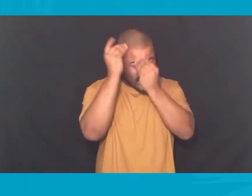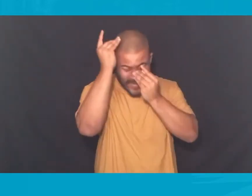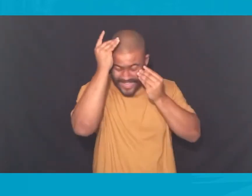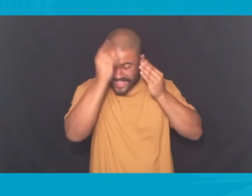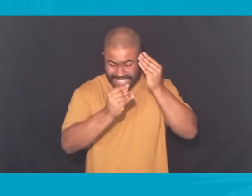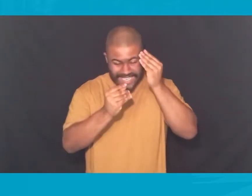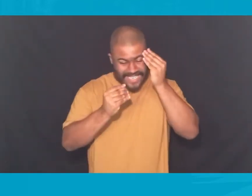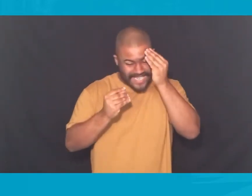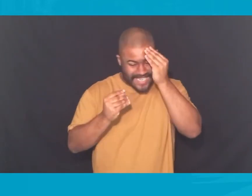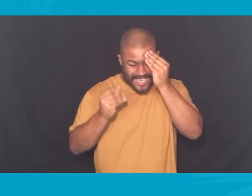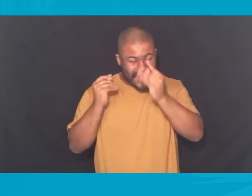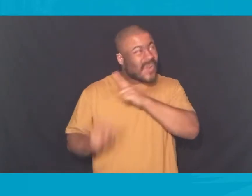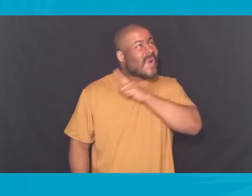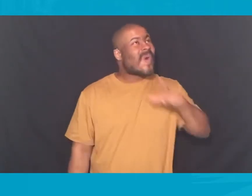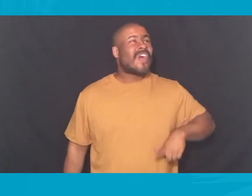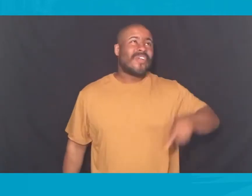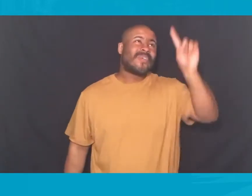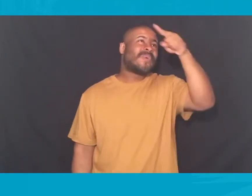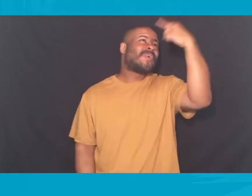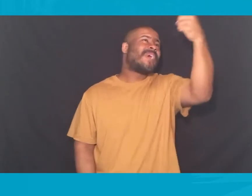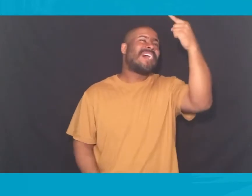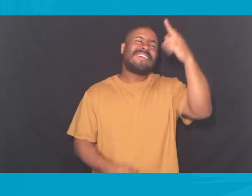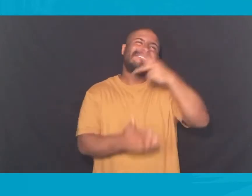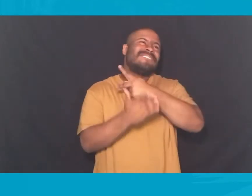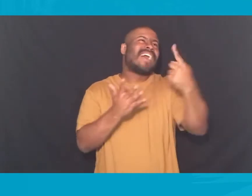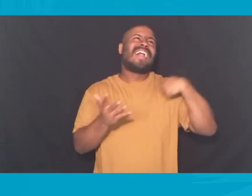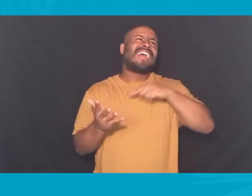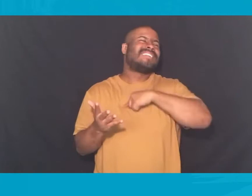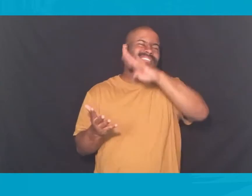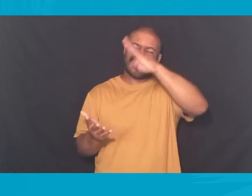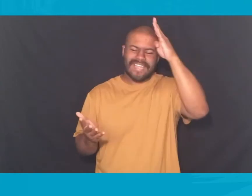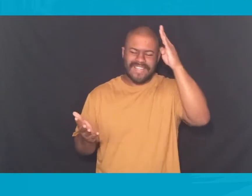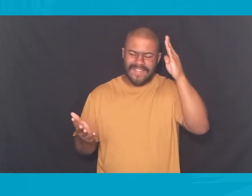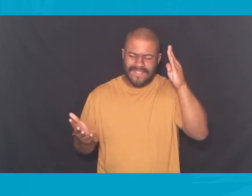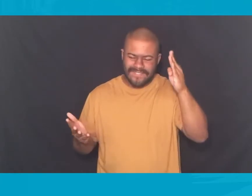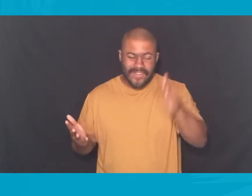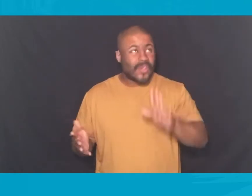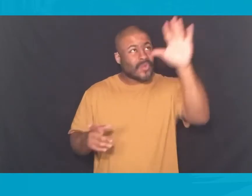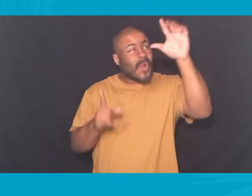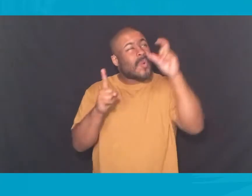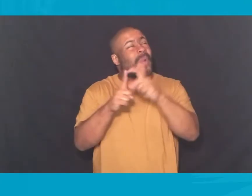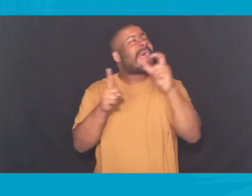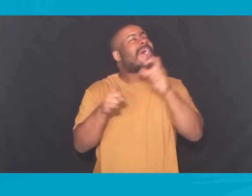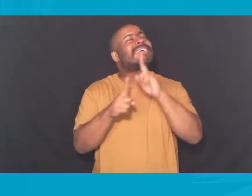More than we ask or think, Lord you will never fail